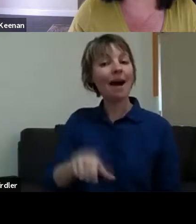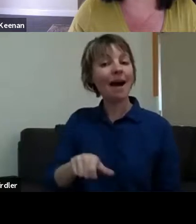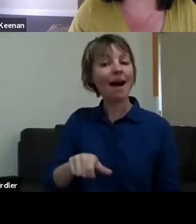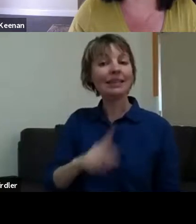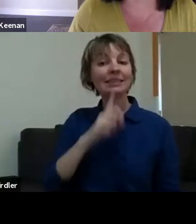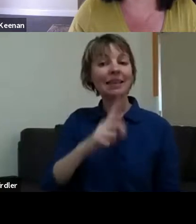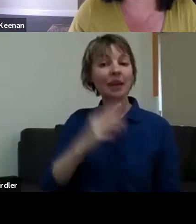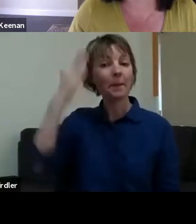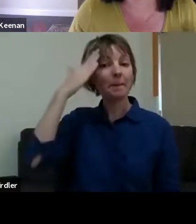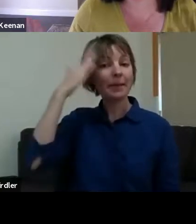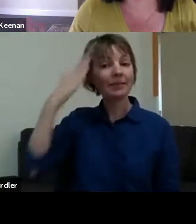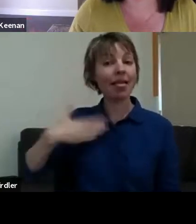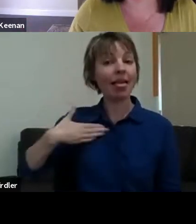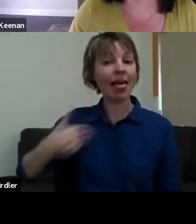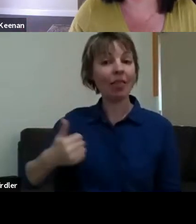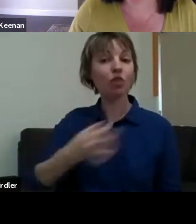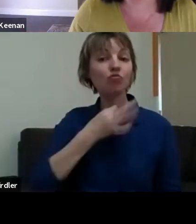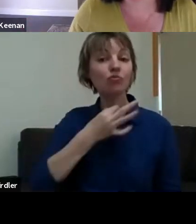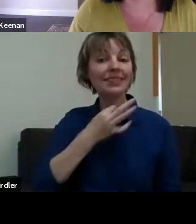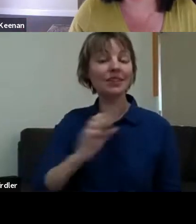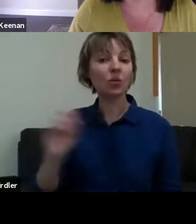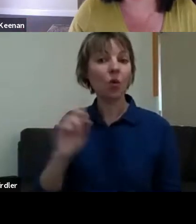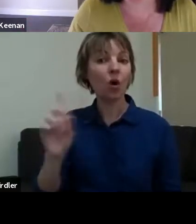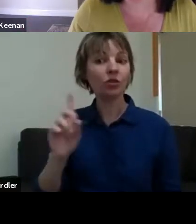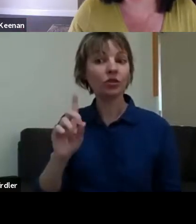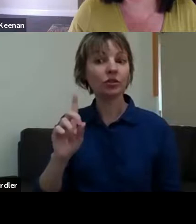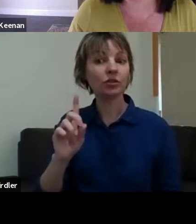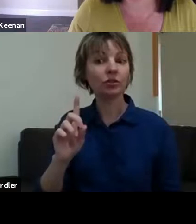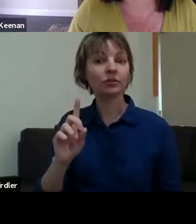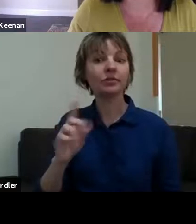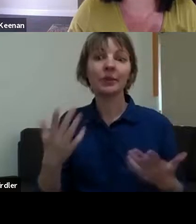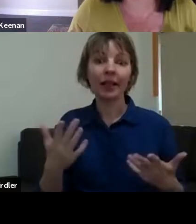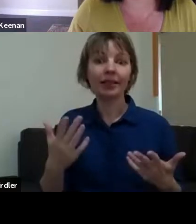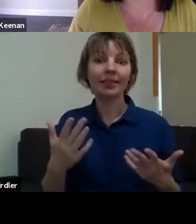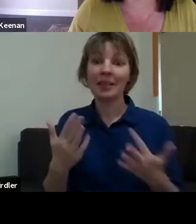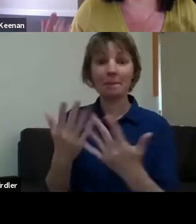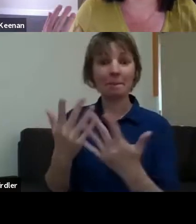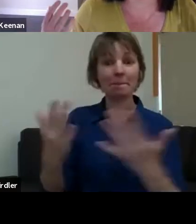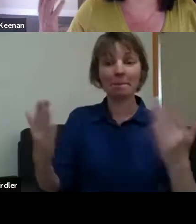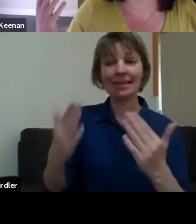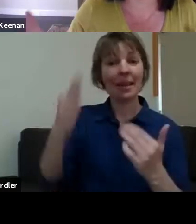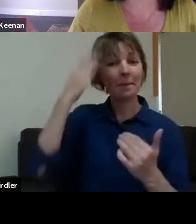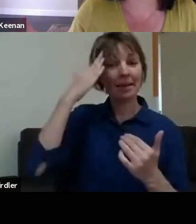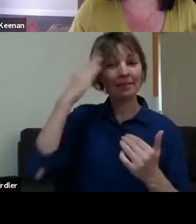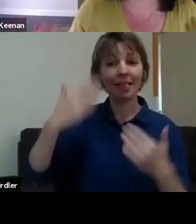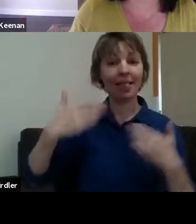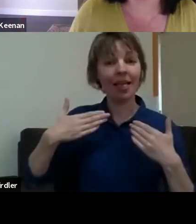a mental health support worker jumping out of the bushes at any given moment. They're virtually parachuting out onto the ground at